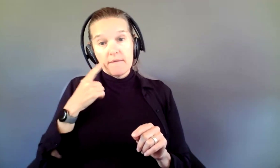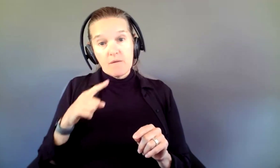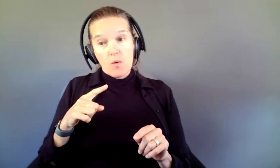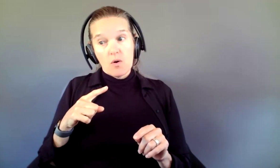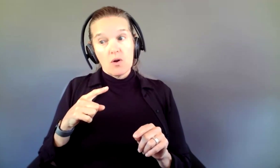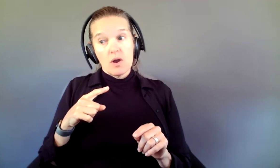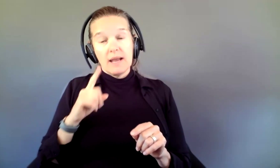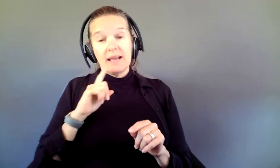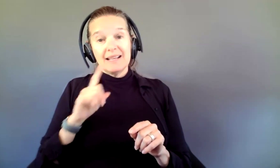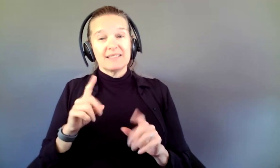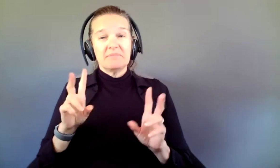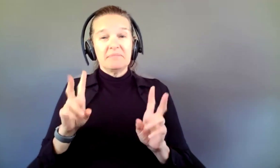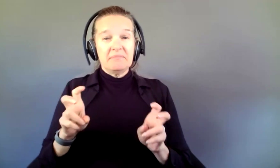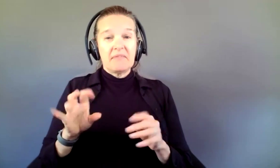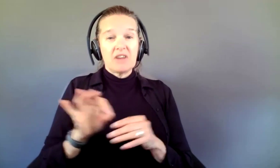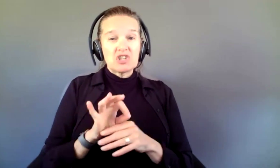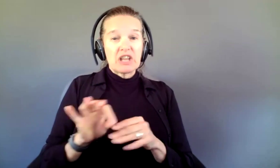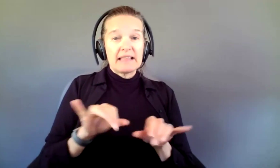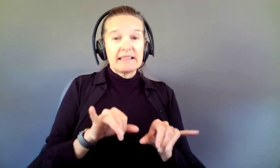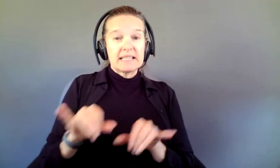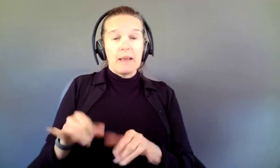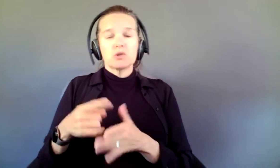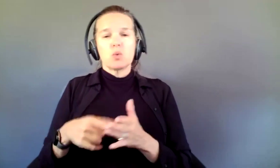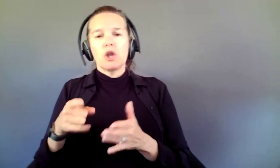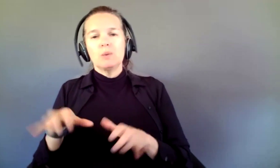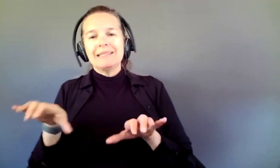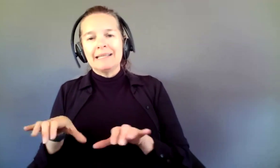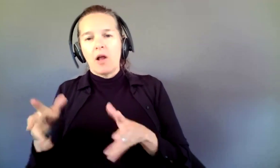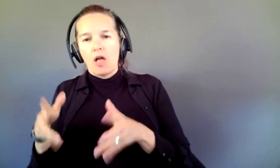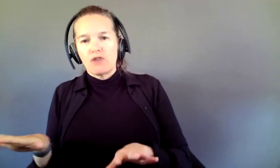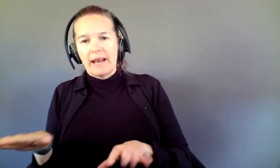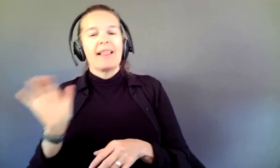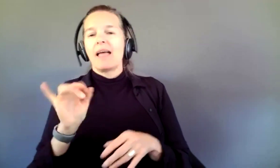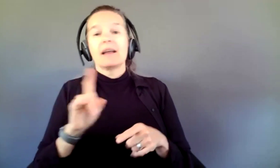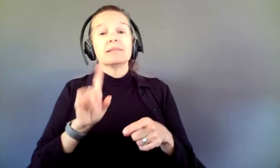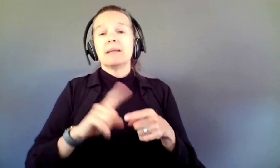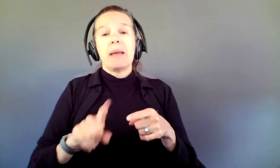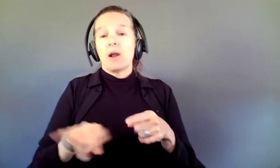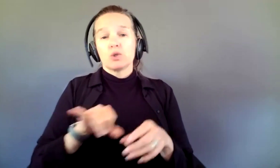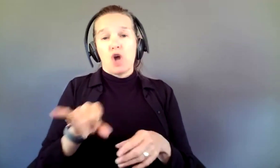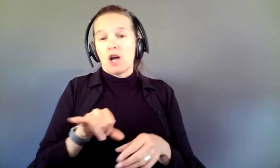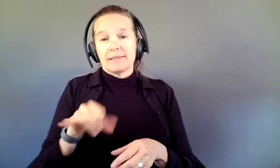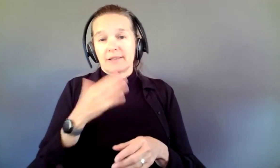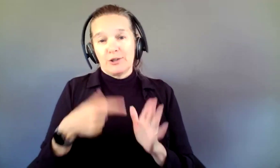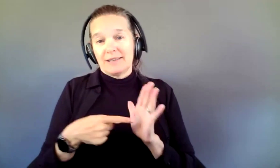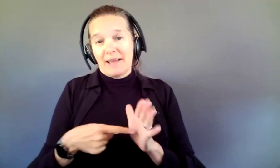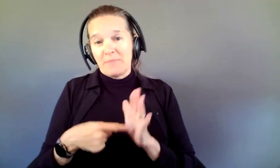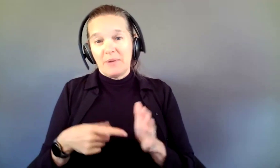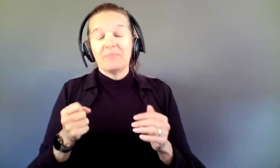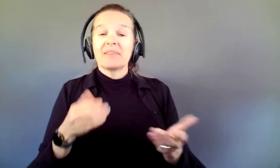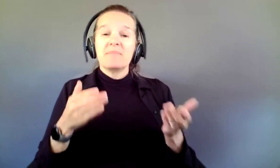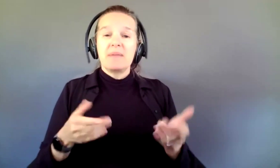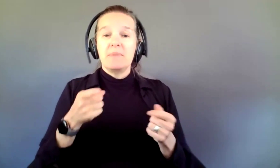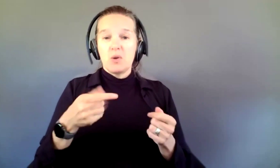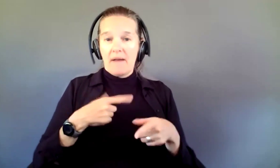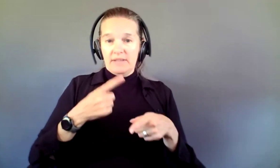you already did. And the analogy I use for that is tomato sauce. You may have a tomato, garlic,